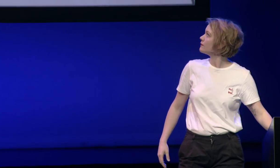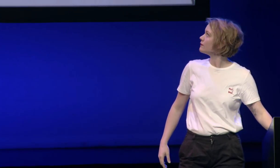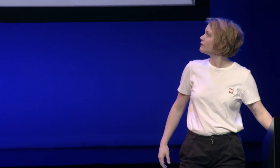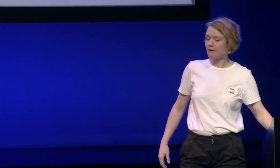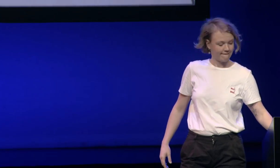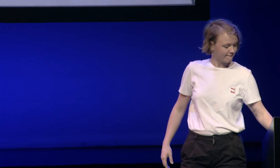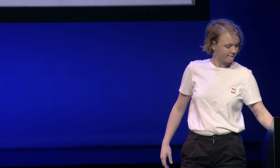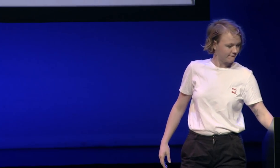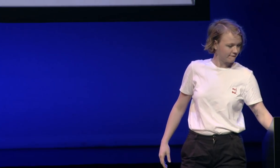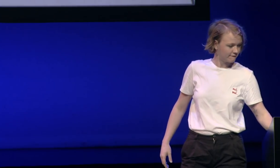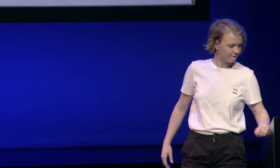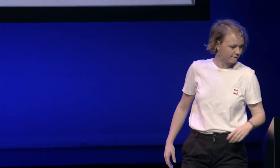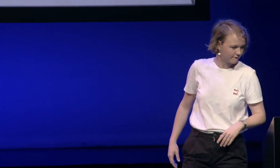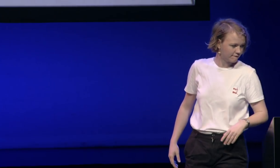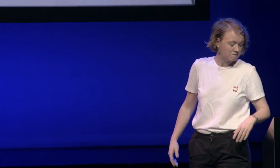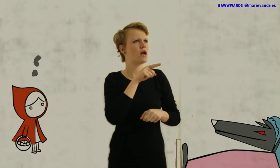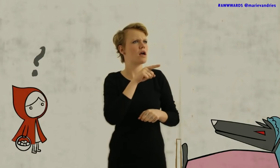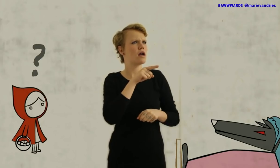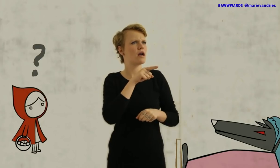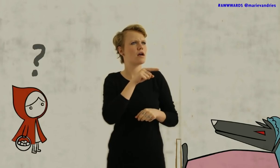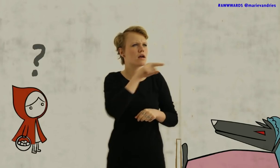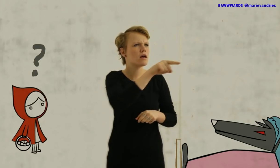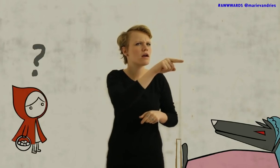being used in sign language